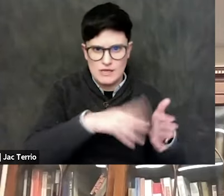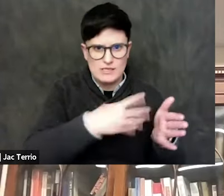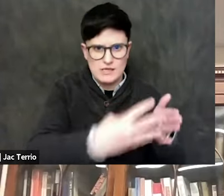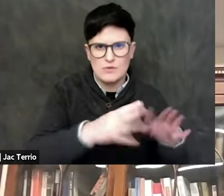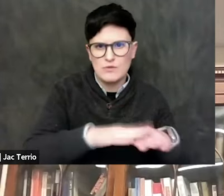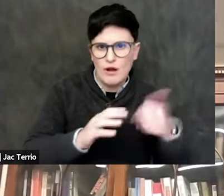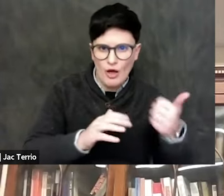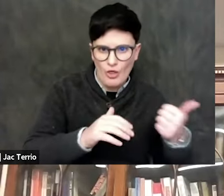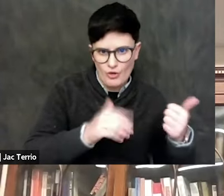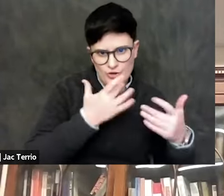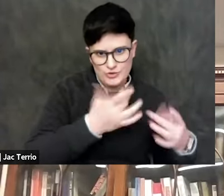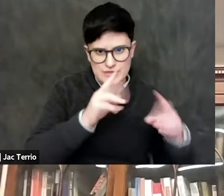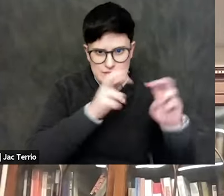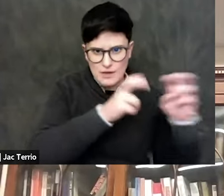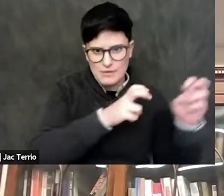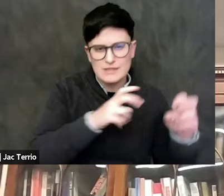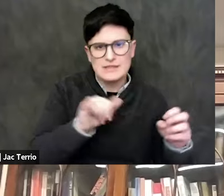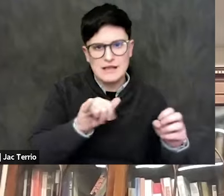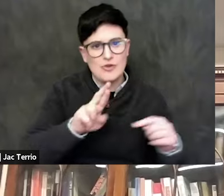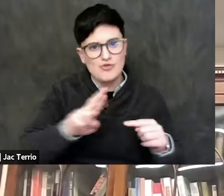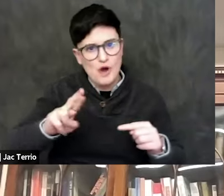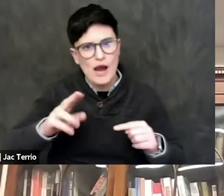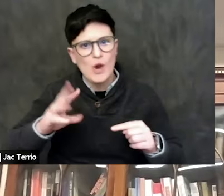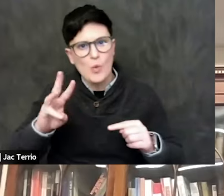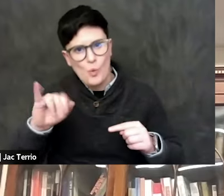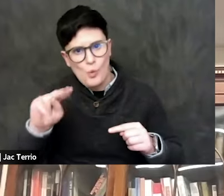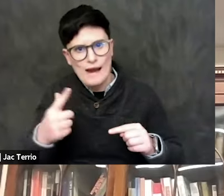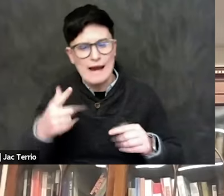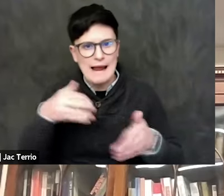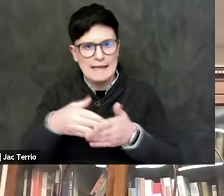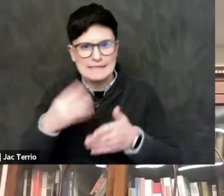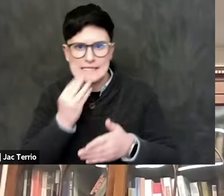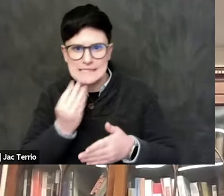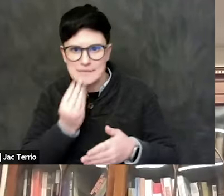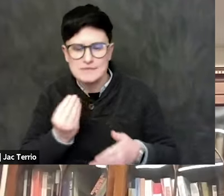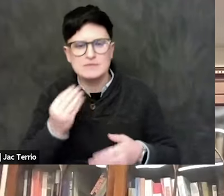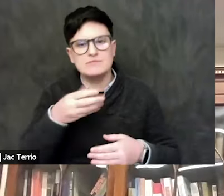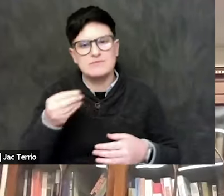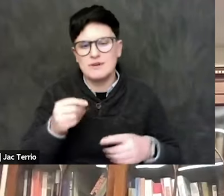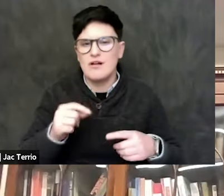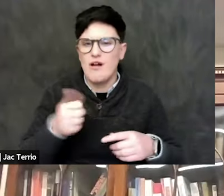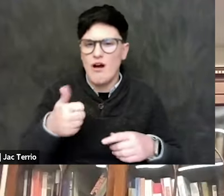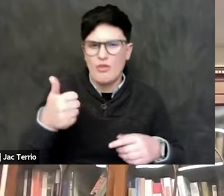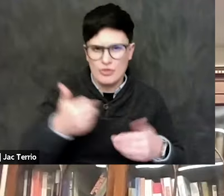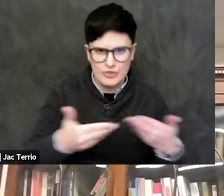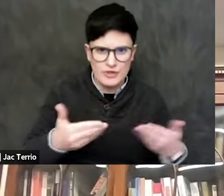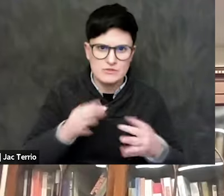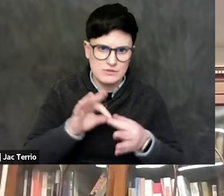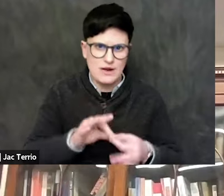you know, right-wing anti-Semitism and other things relating to the Middle East too.